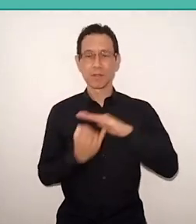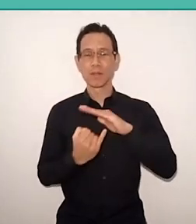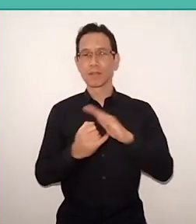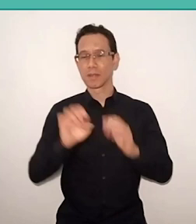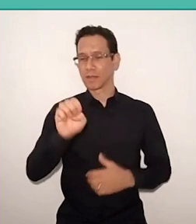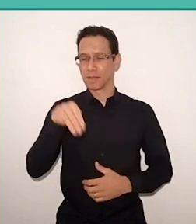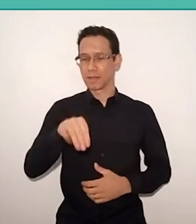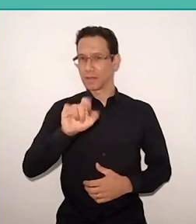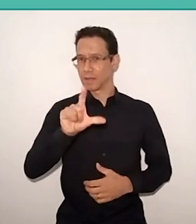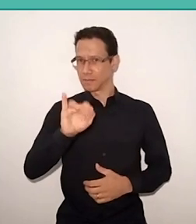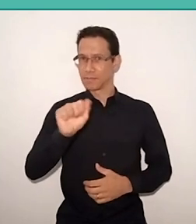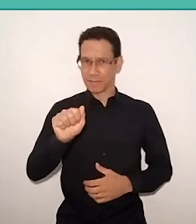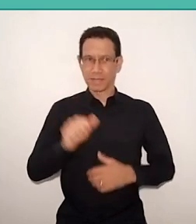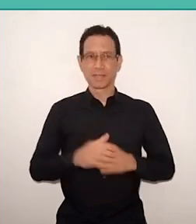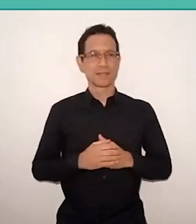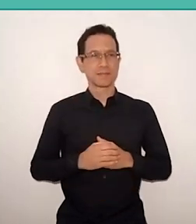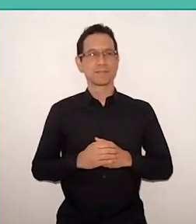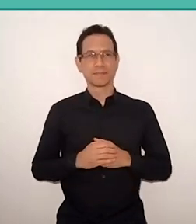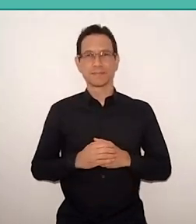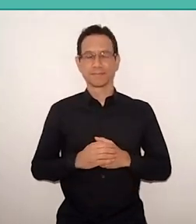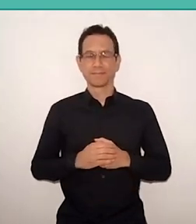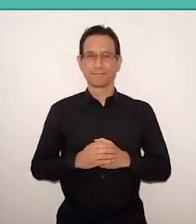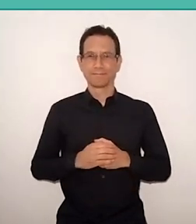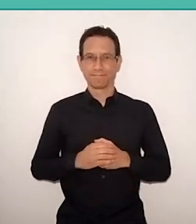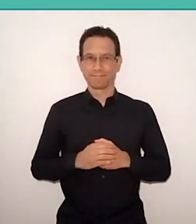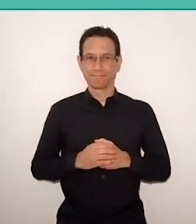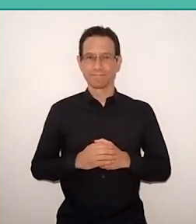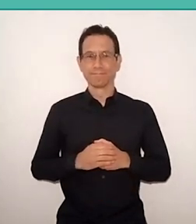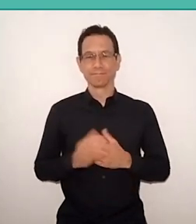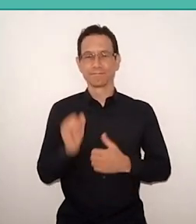Itaú Social Foundation,